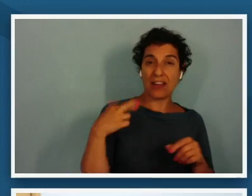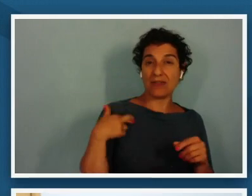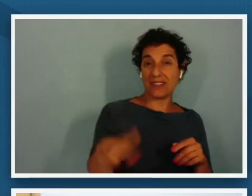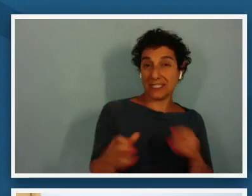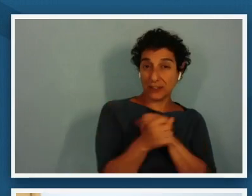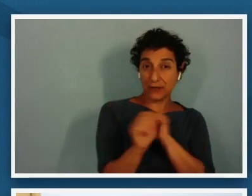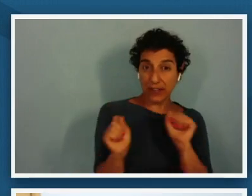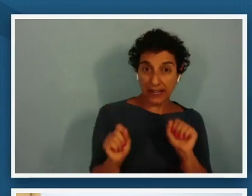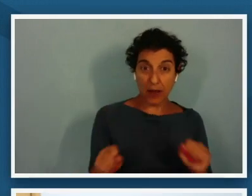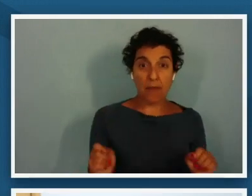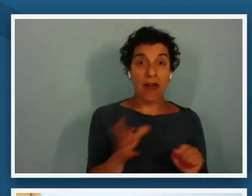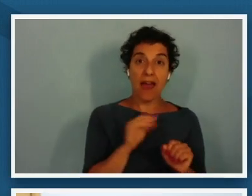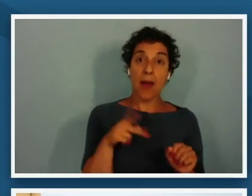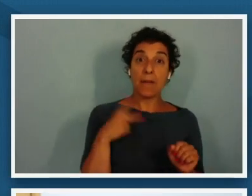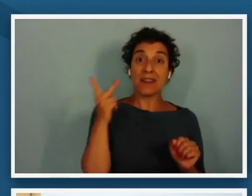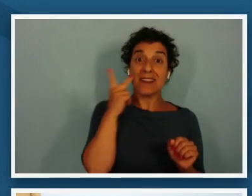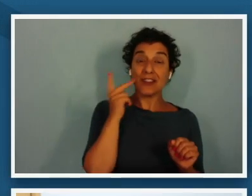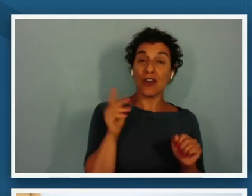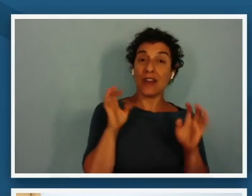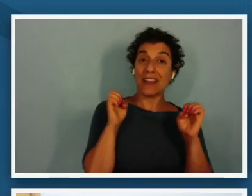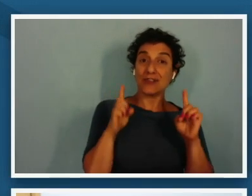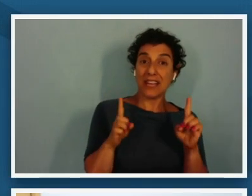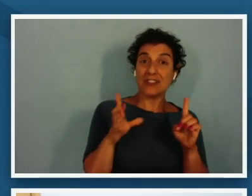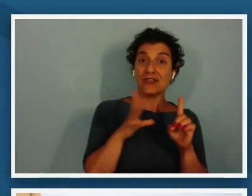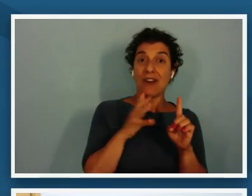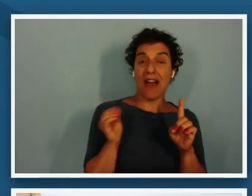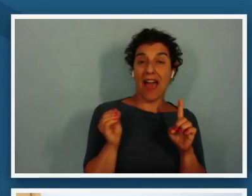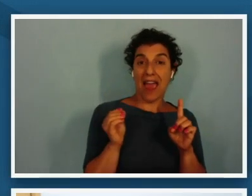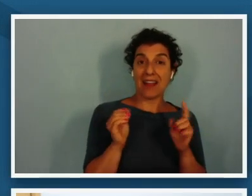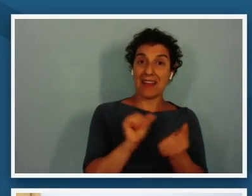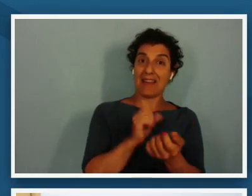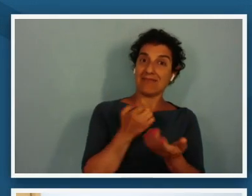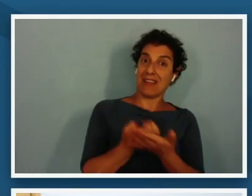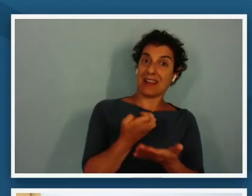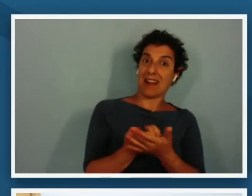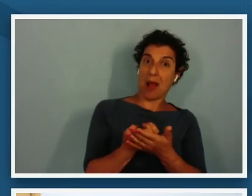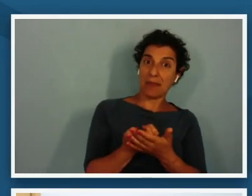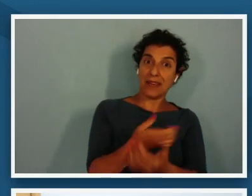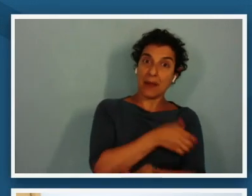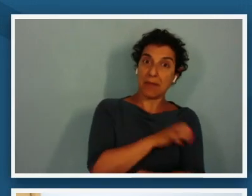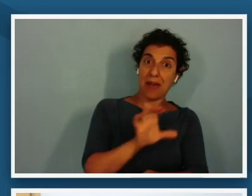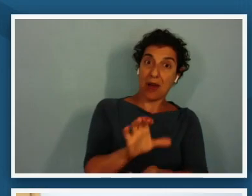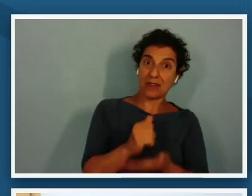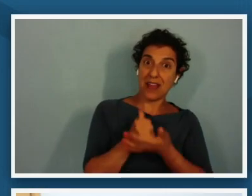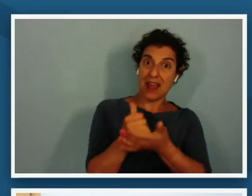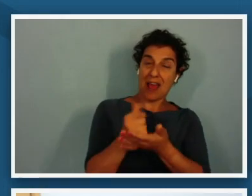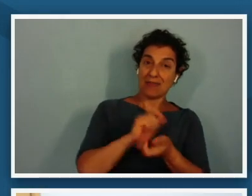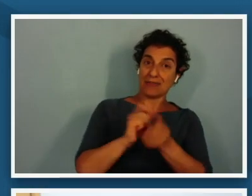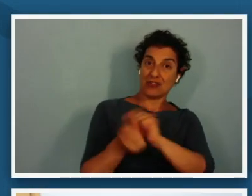and political educational and economic empowerment that helped change our